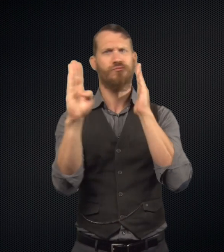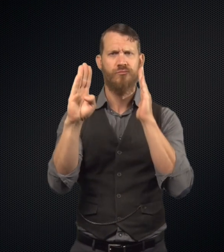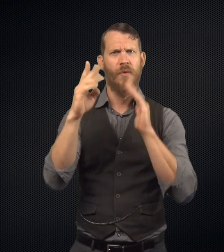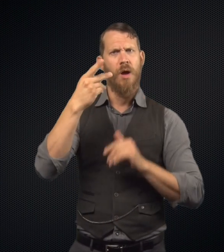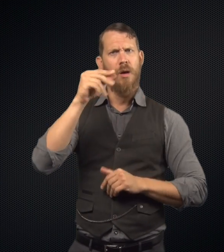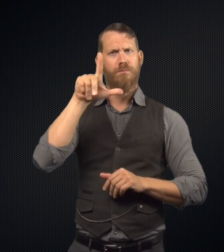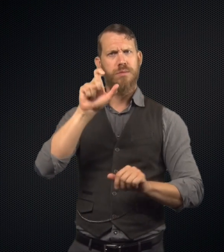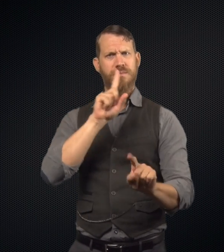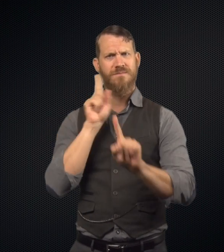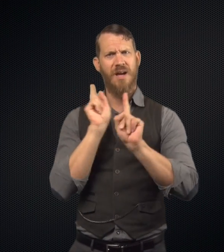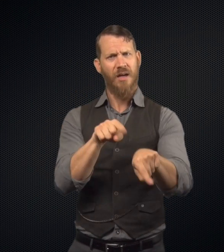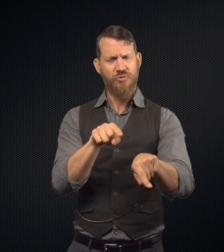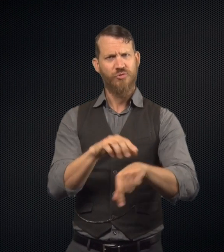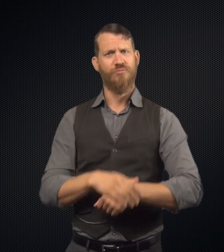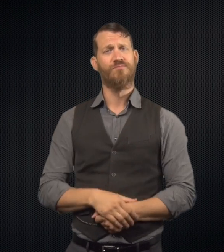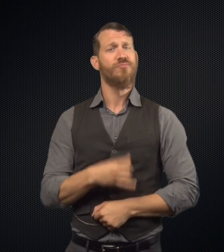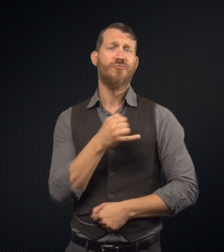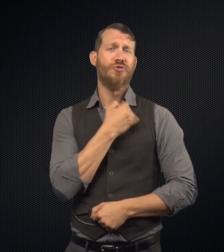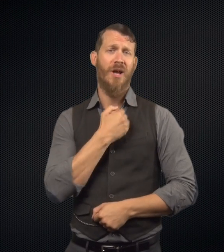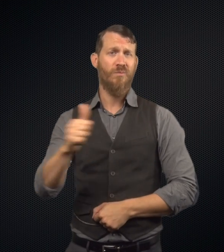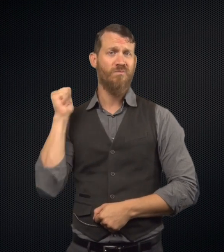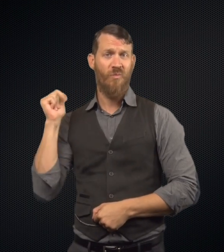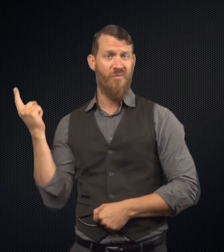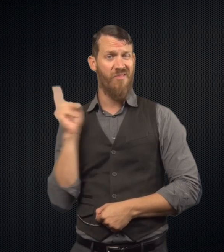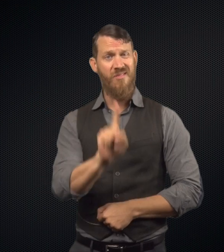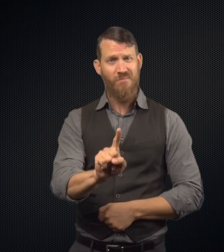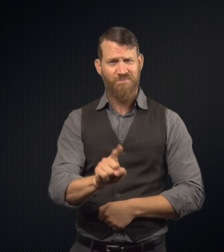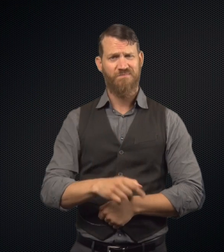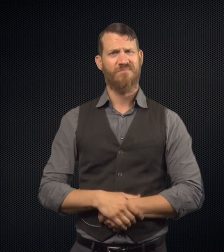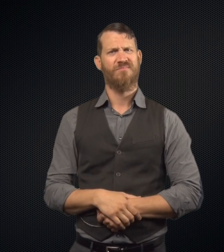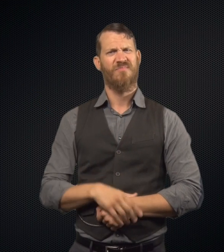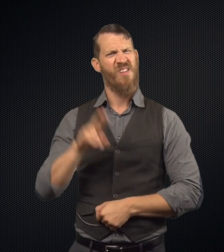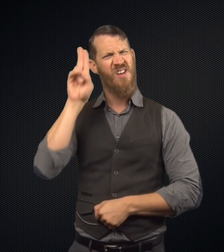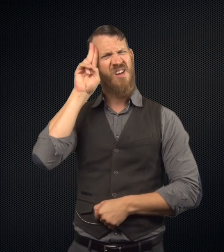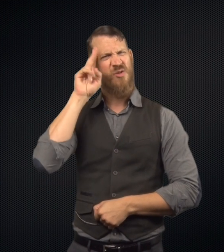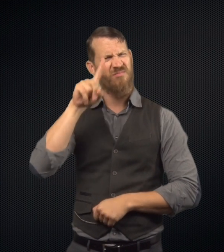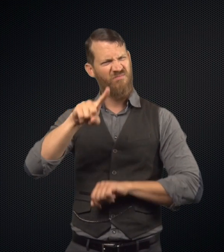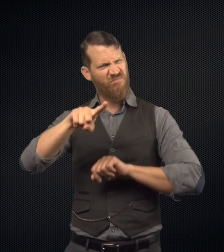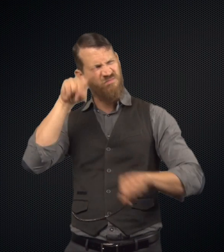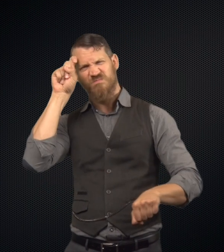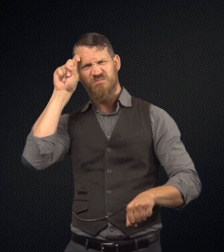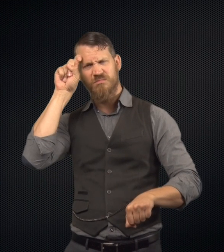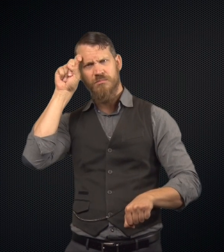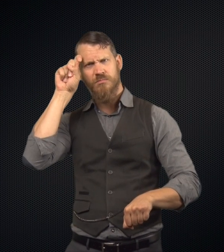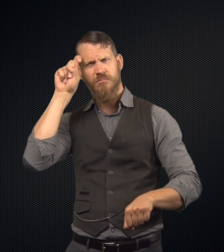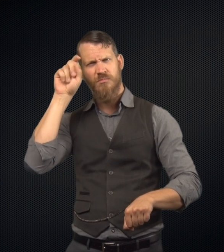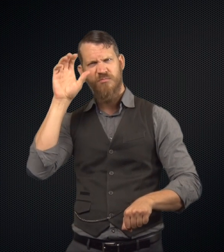He goes to his house, knocks on his door and Mr. Poole answers. Dr. Jekyll refused to come to the door.